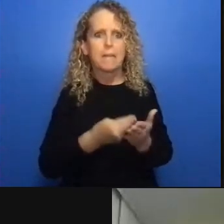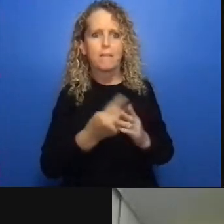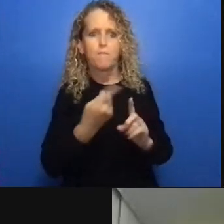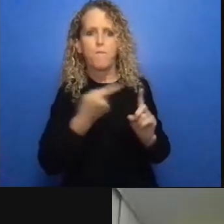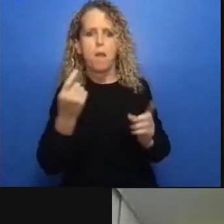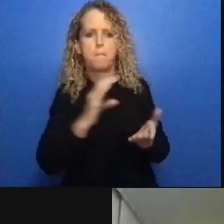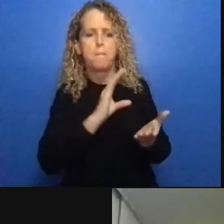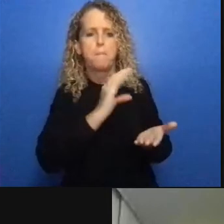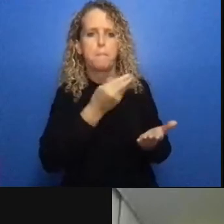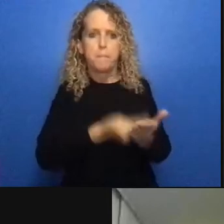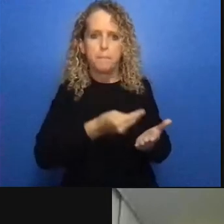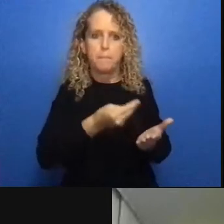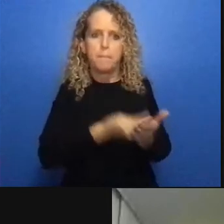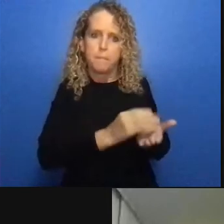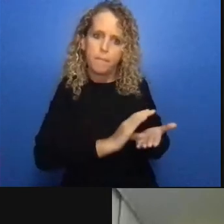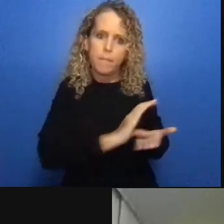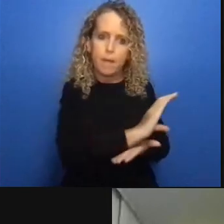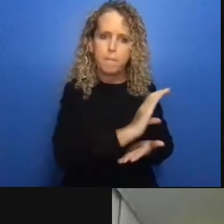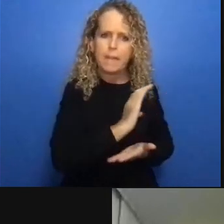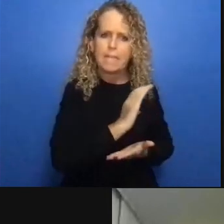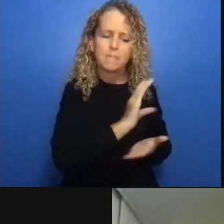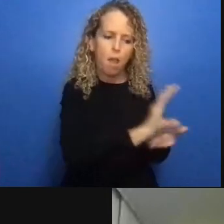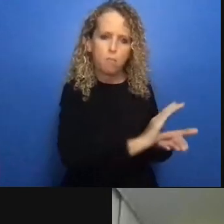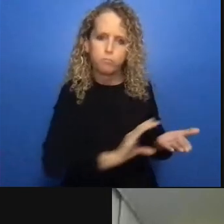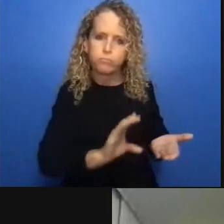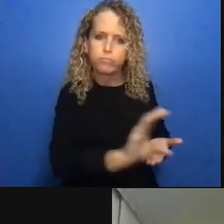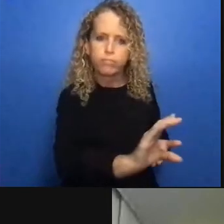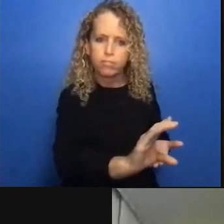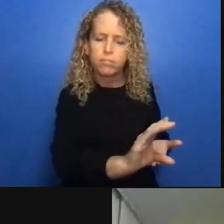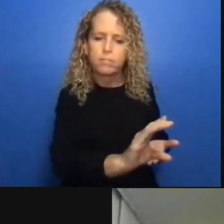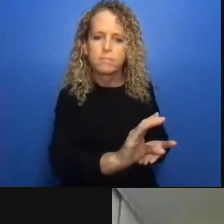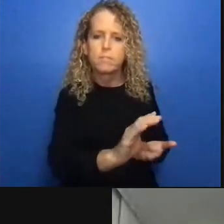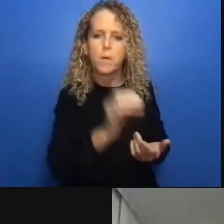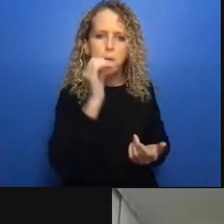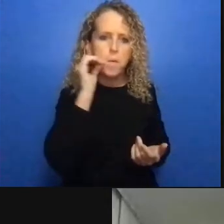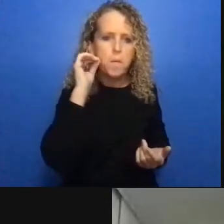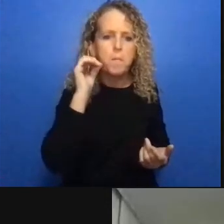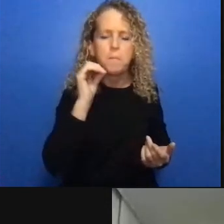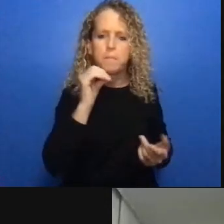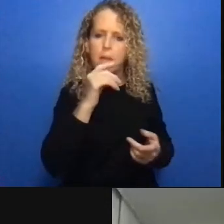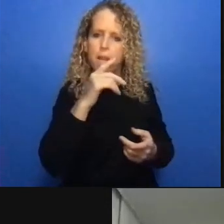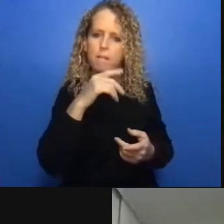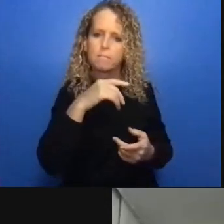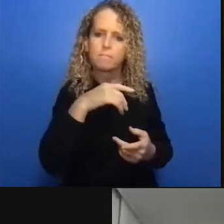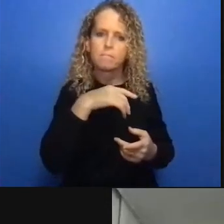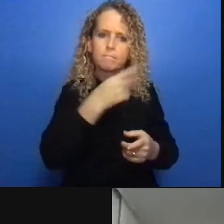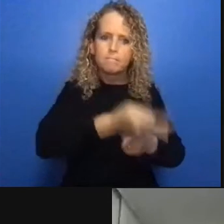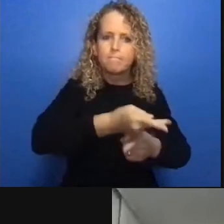working what might work my experiences with folks with intellectual disabilities and plain language